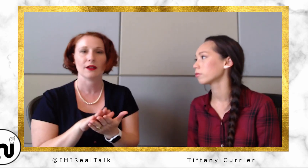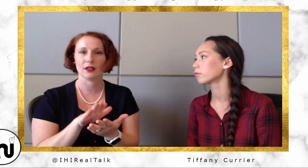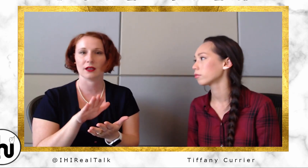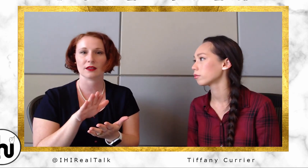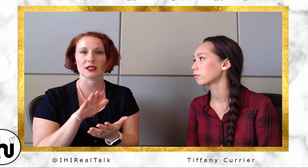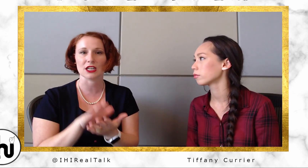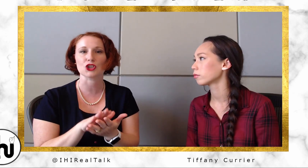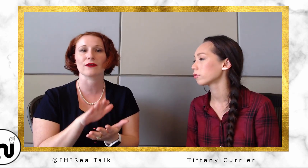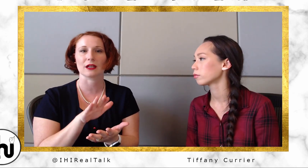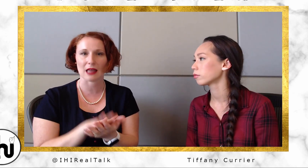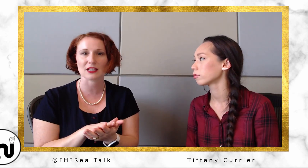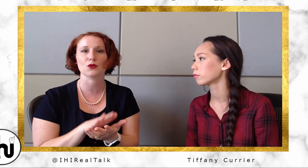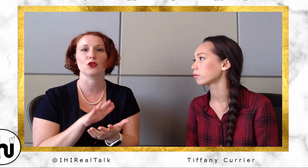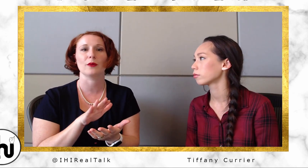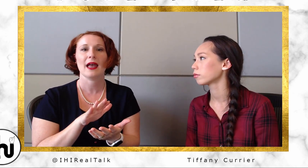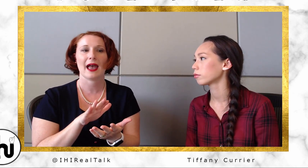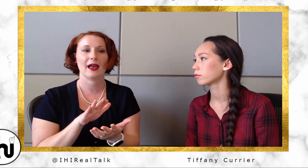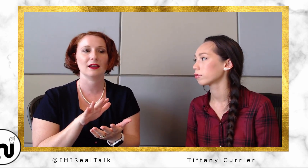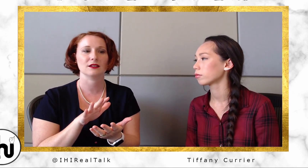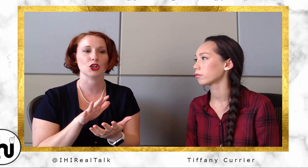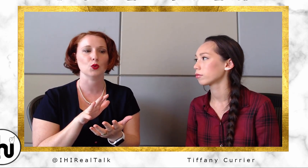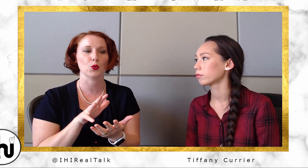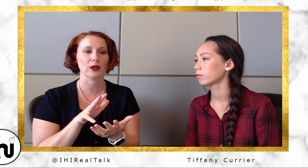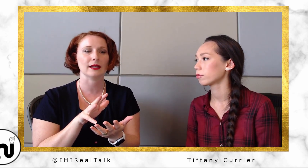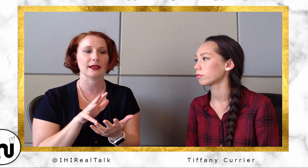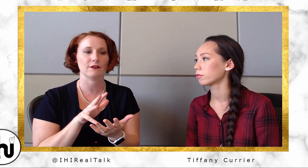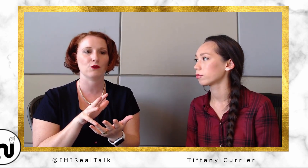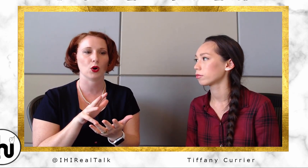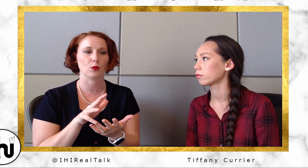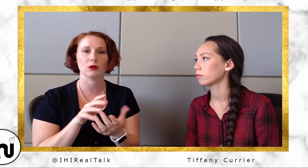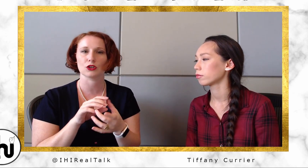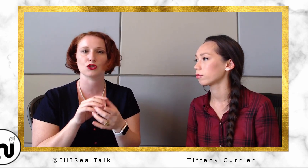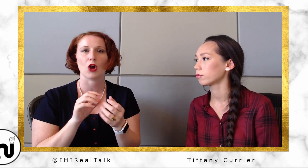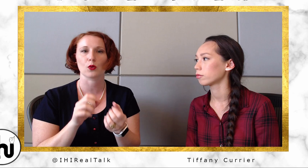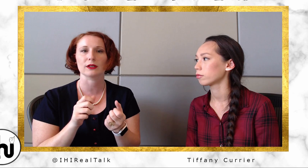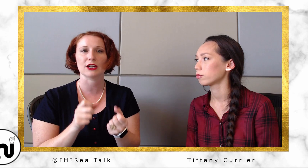the teacher and the classroom. And you really can form a strong relationship